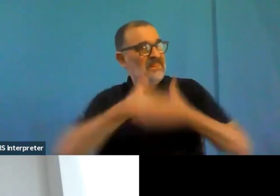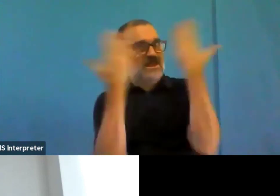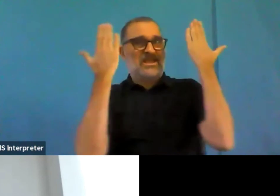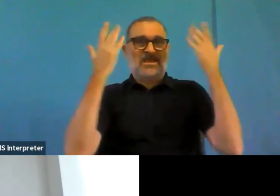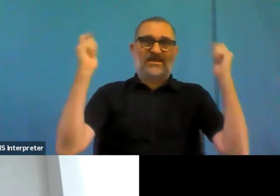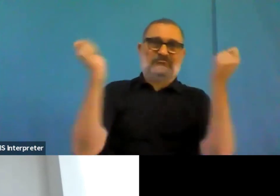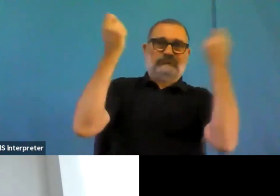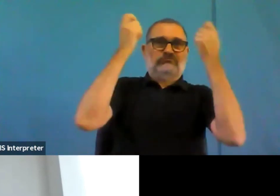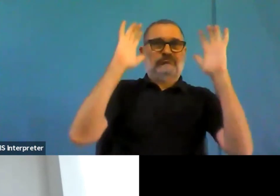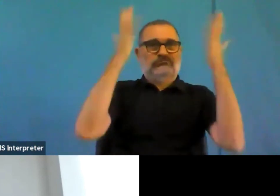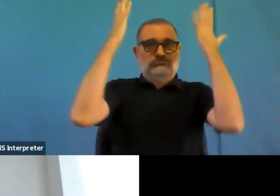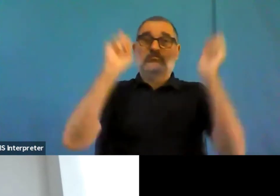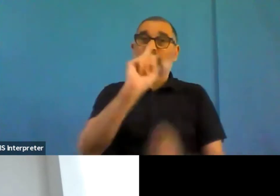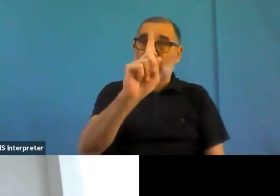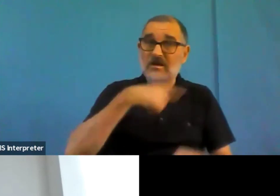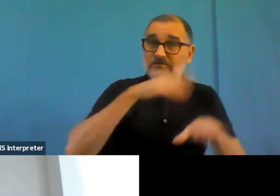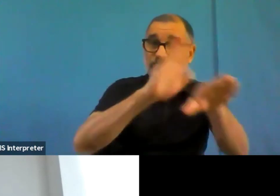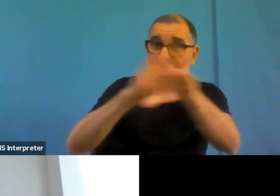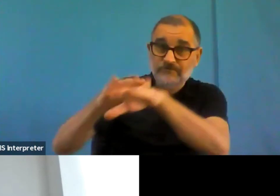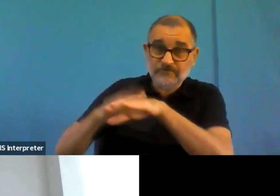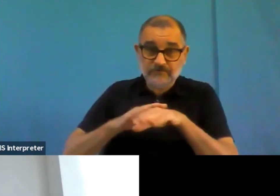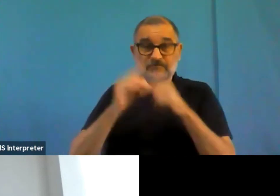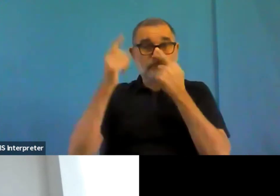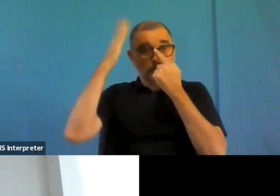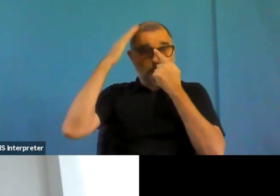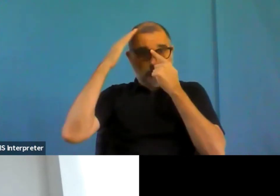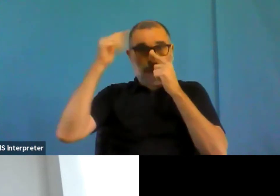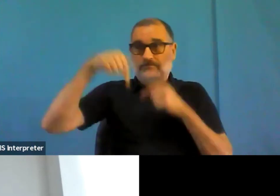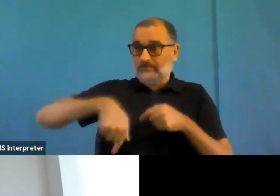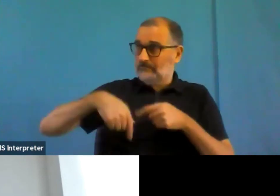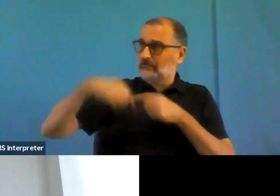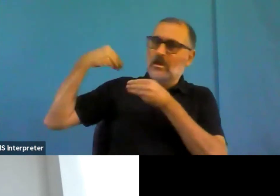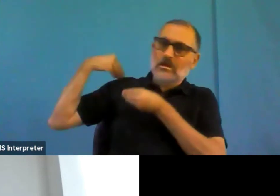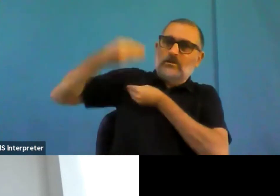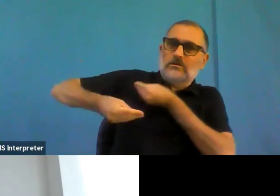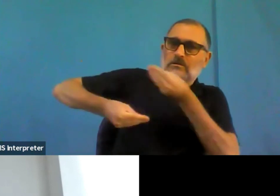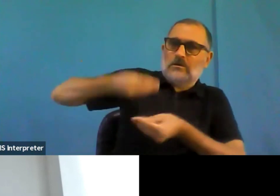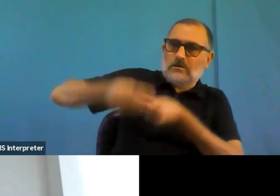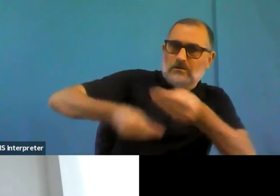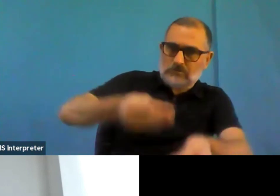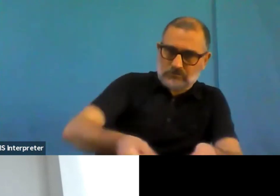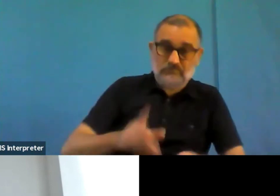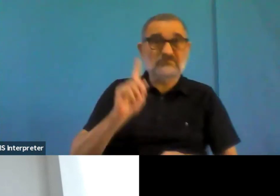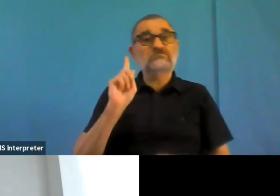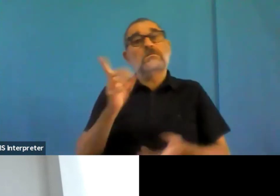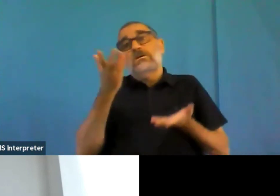But But at least we can keep on celebrating the work we do together. We can't maybe fix everything.